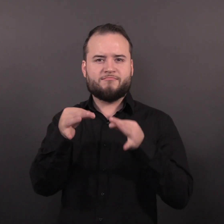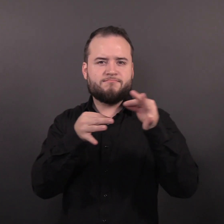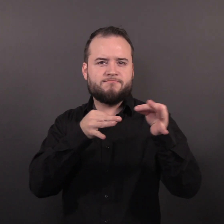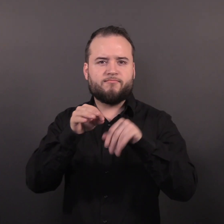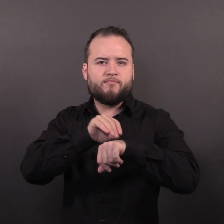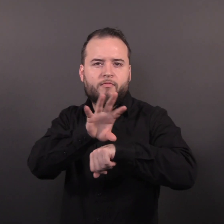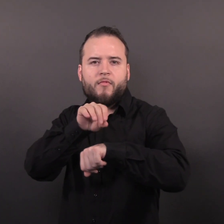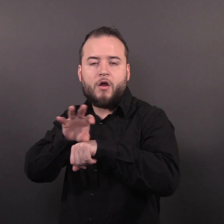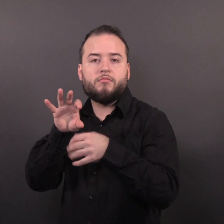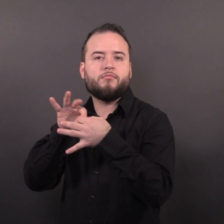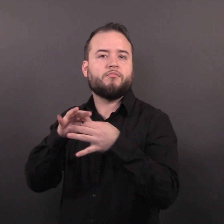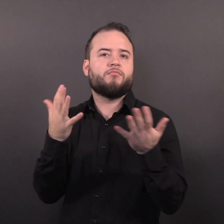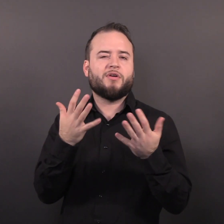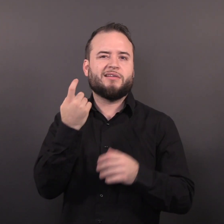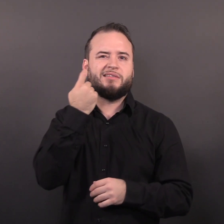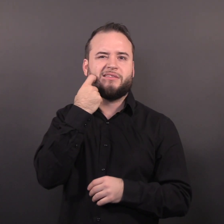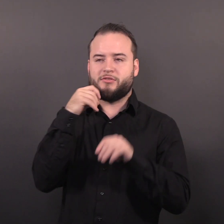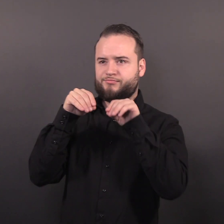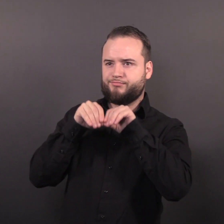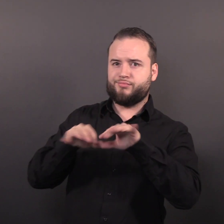on the recent outbreak of monkeypox